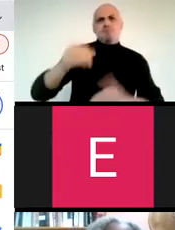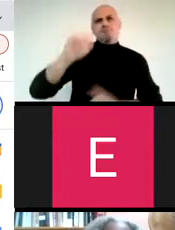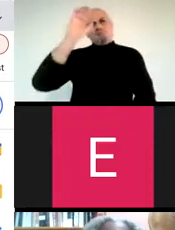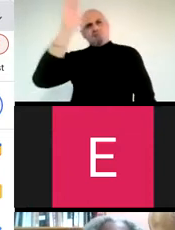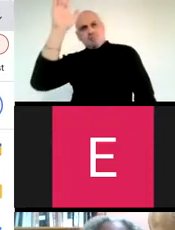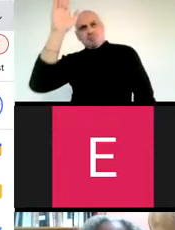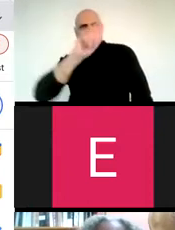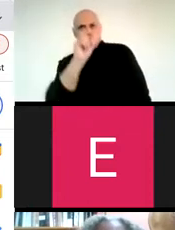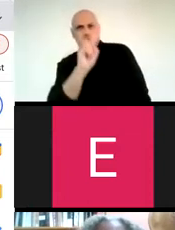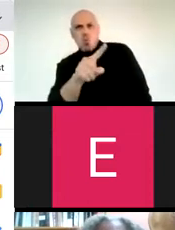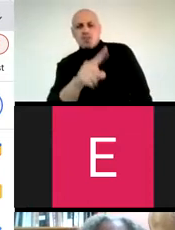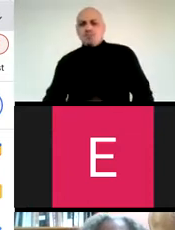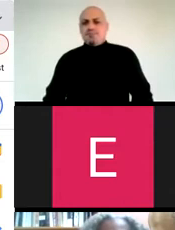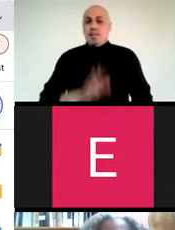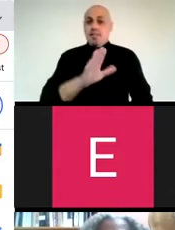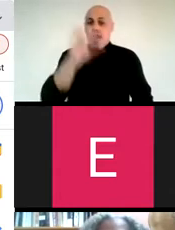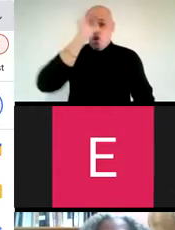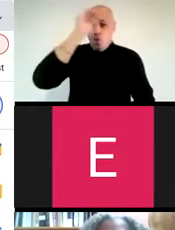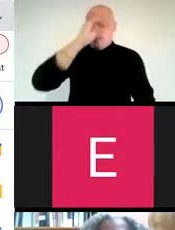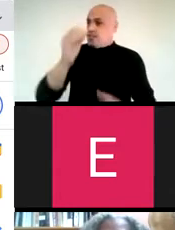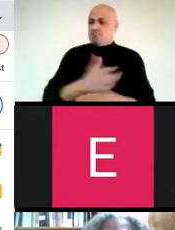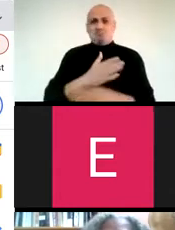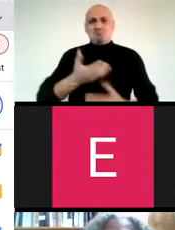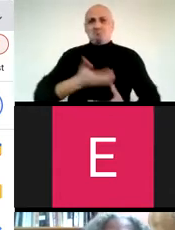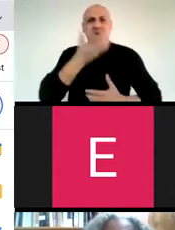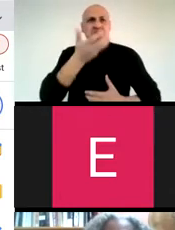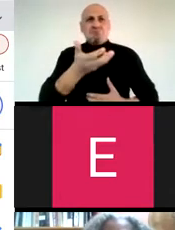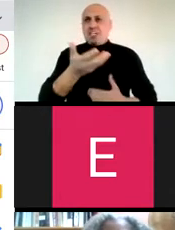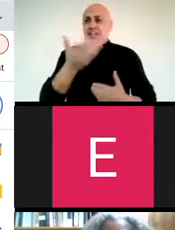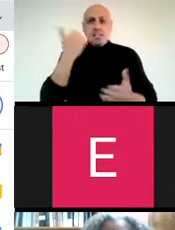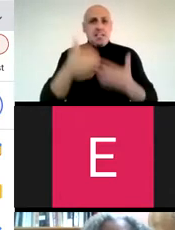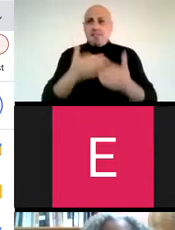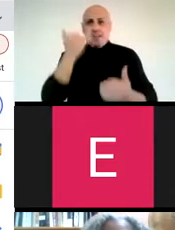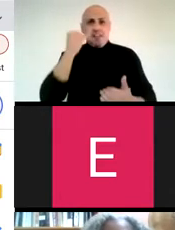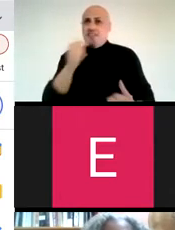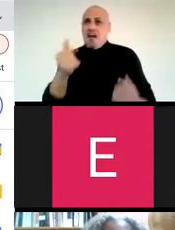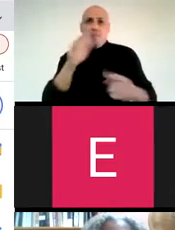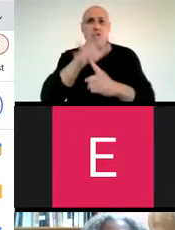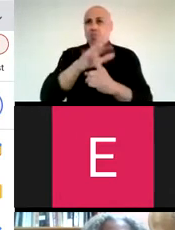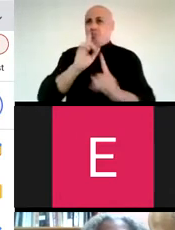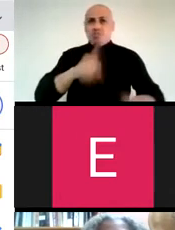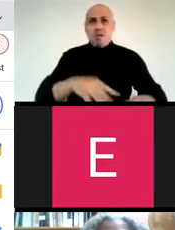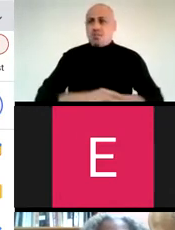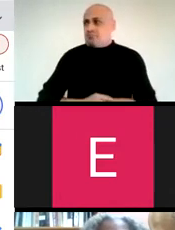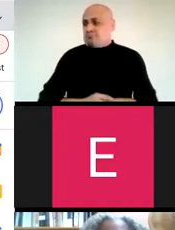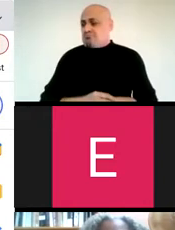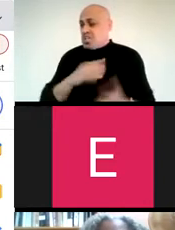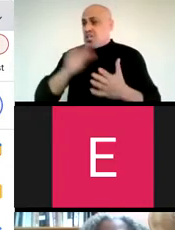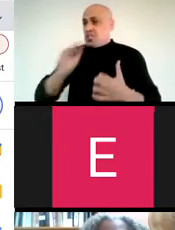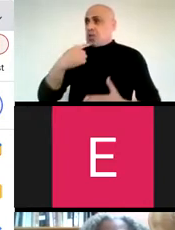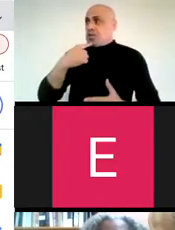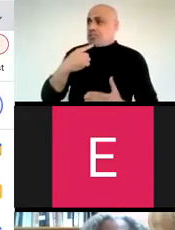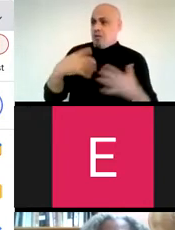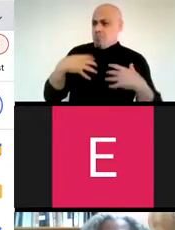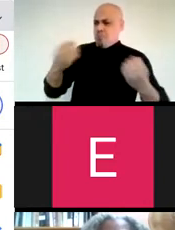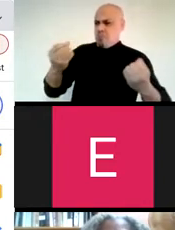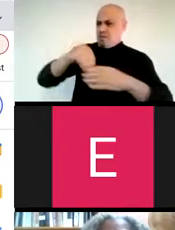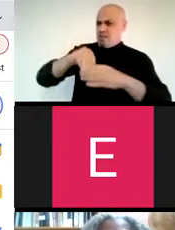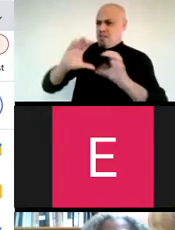to ask questions, it is sharing their opinions in class even if they felt it was unpopular. Students